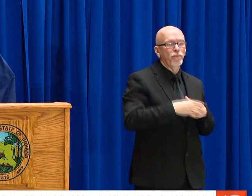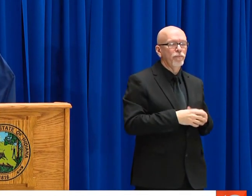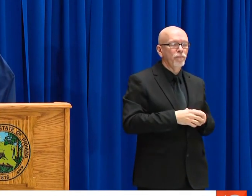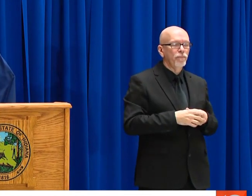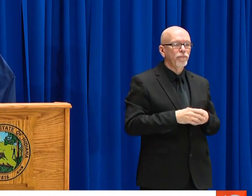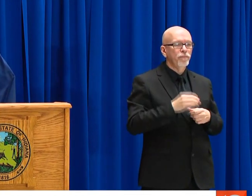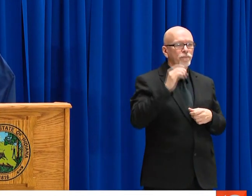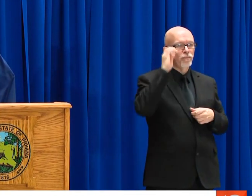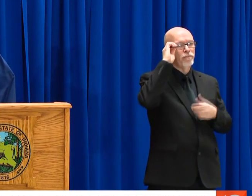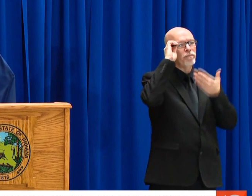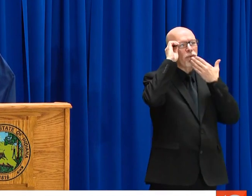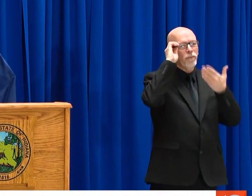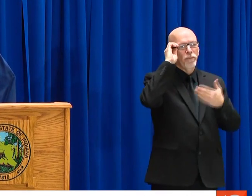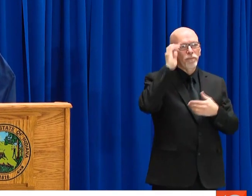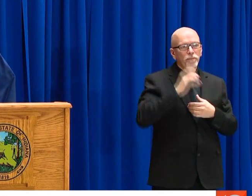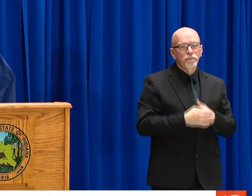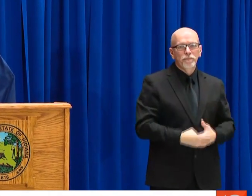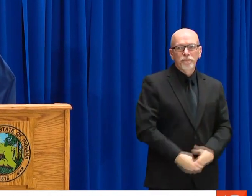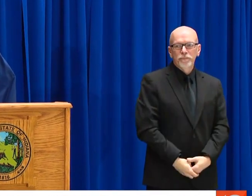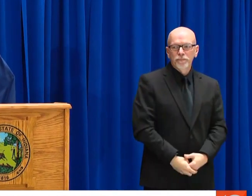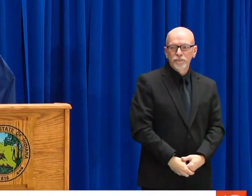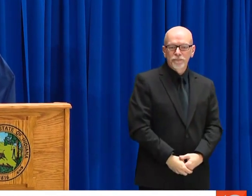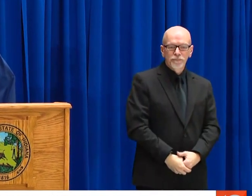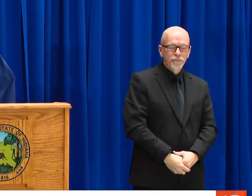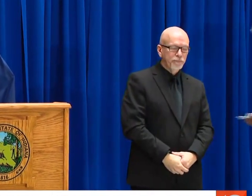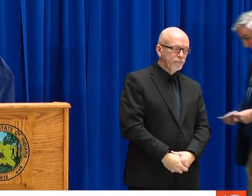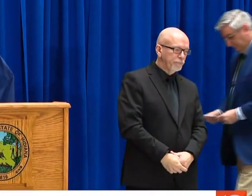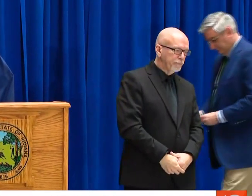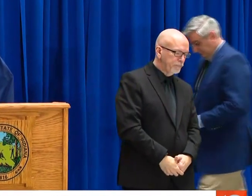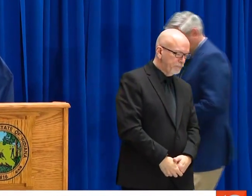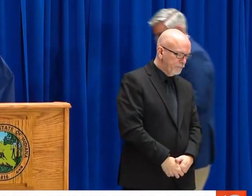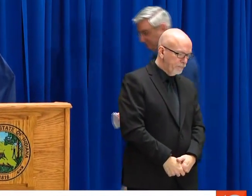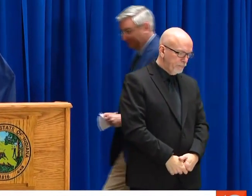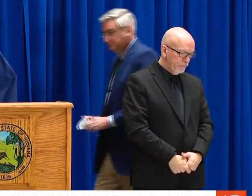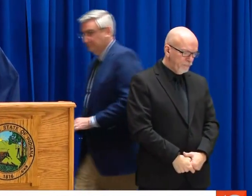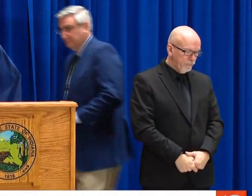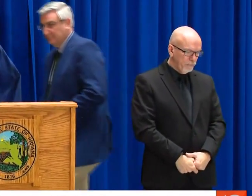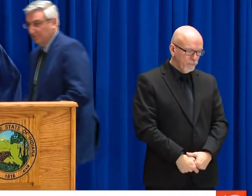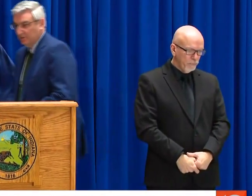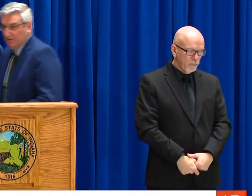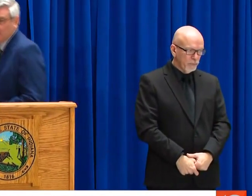AND YOU CAN CONTACT US AND WE'LL LET YOU KNOW WHAT INFORMATION WE CAN SHARE -- WE NEED YOU TO